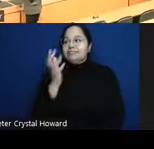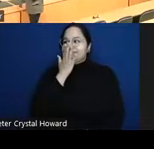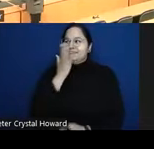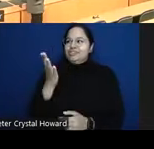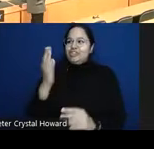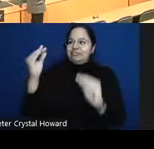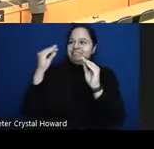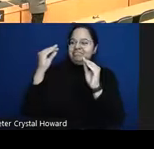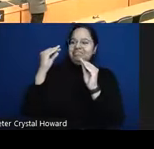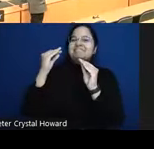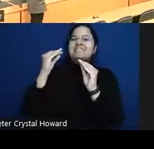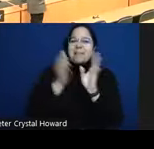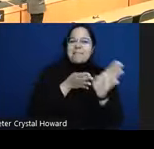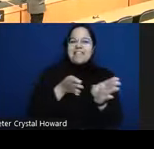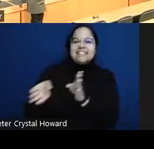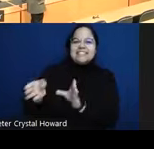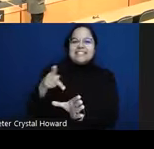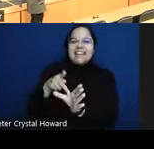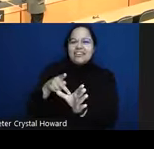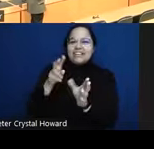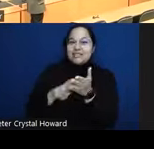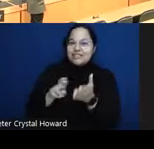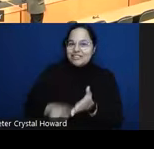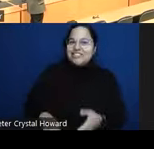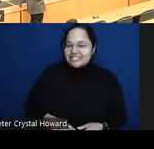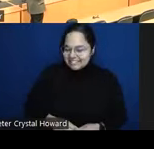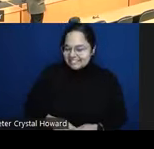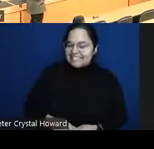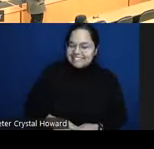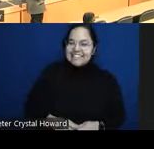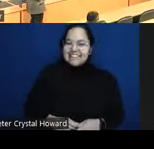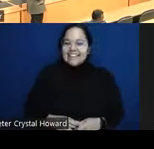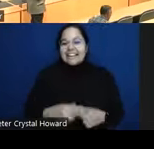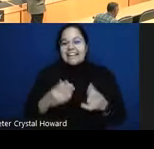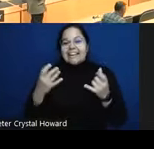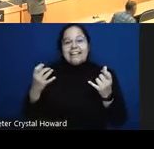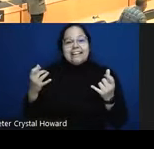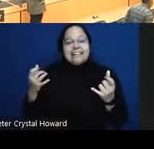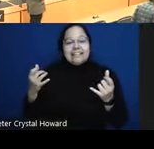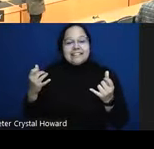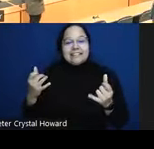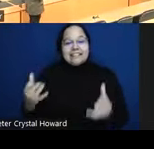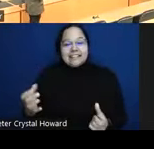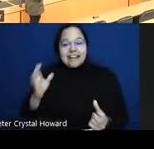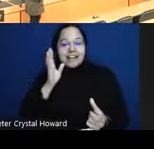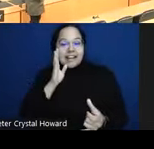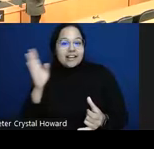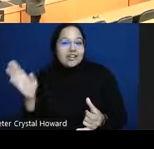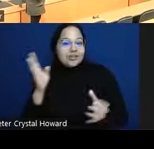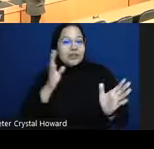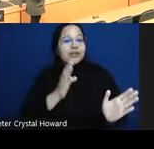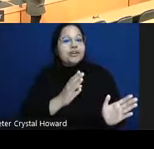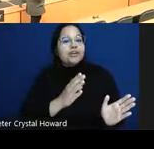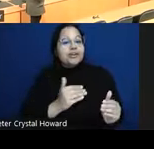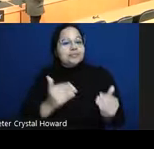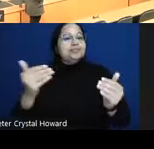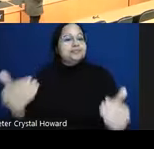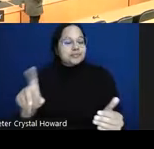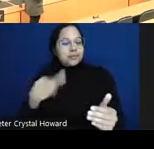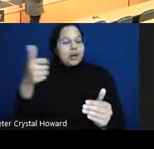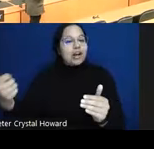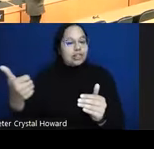today and um now we're going to go to another uh suicider related presentation from Caroline Silva